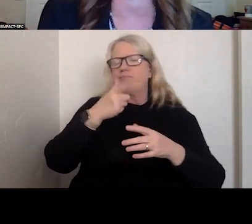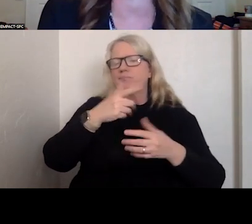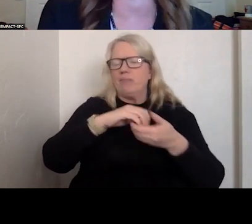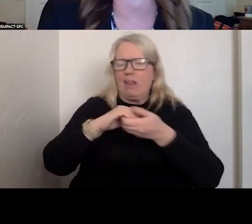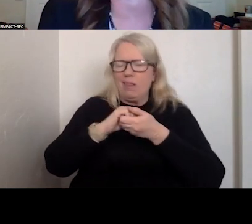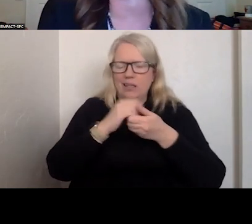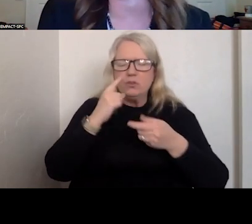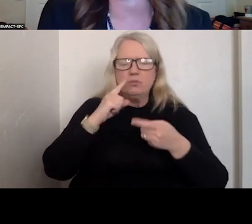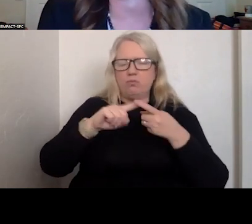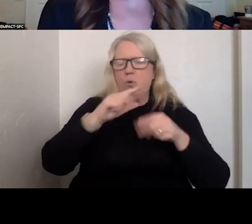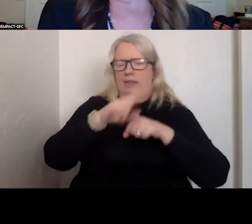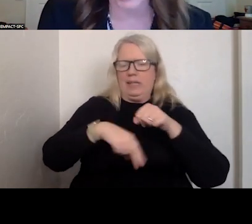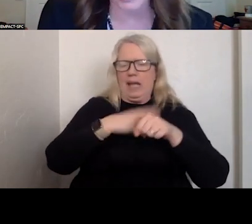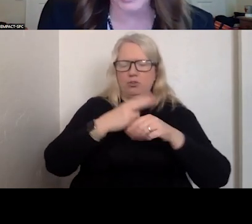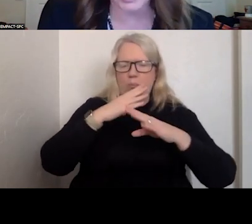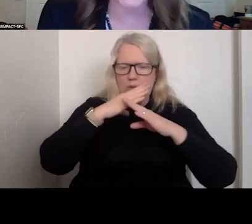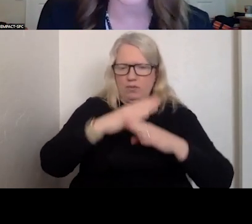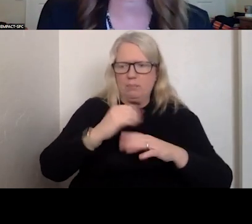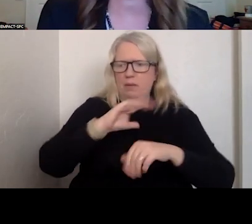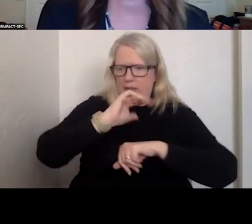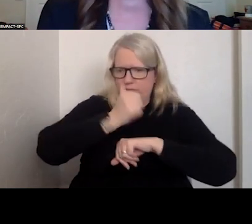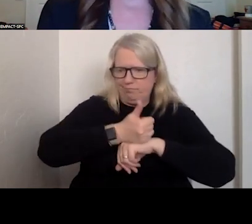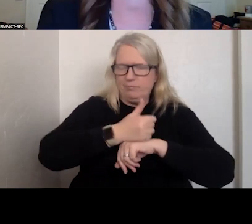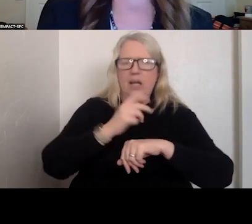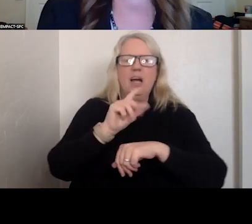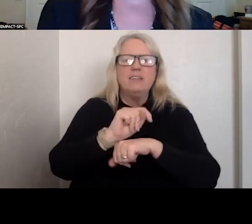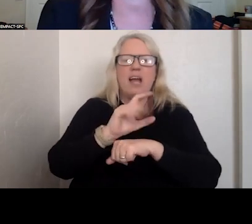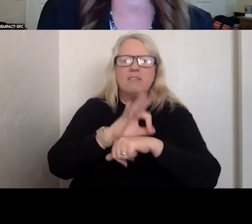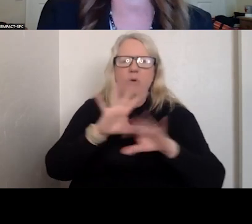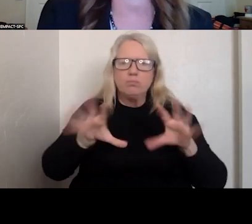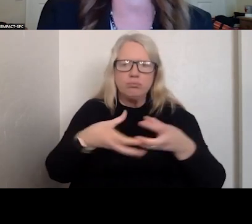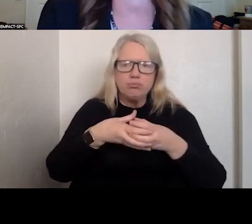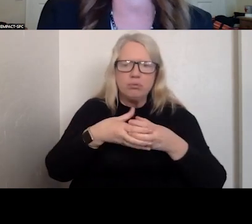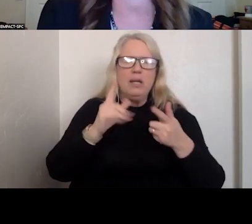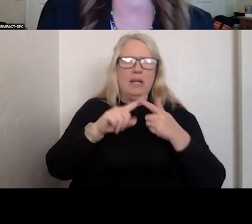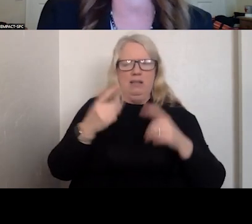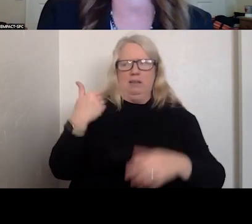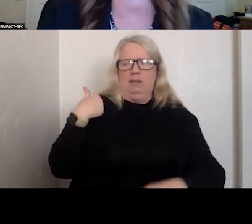TASK FORCE IN 2016 AND THOSE RECOMMENDATIONS RESULTED IN THE